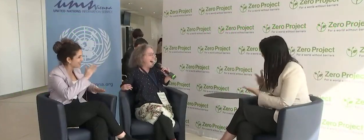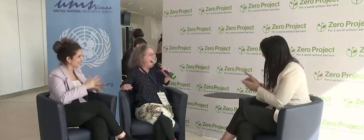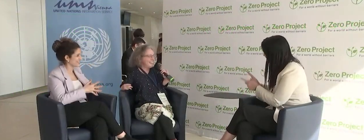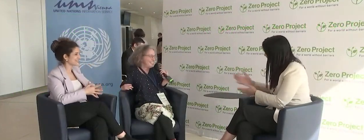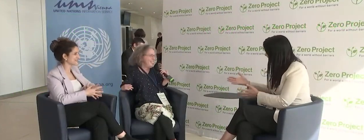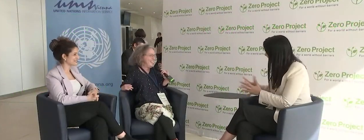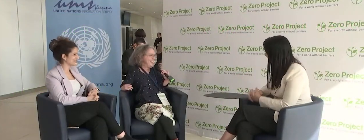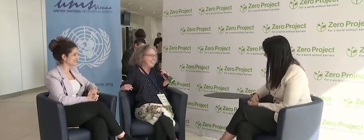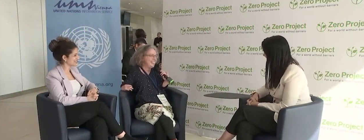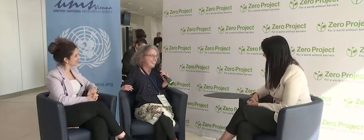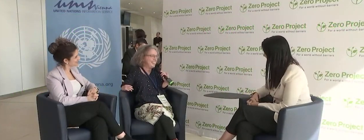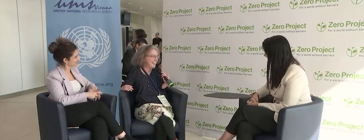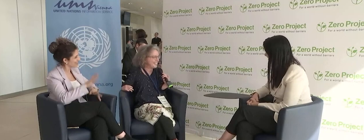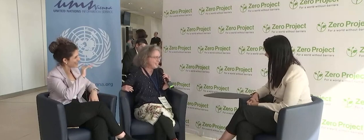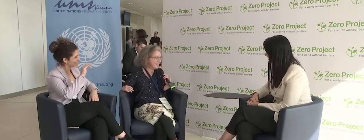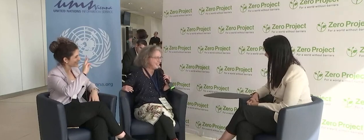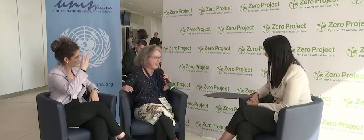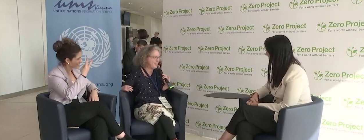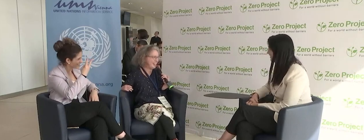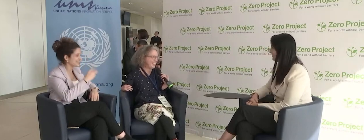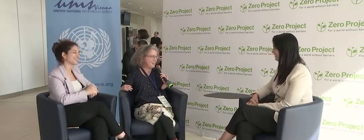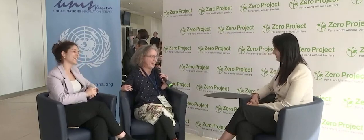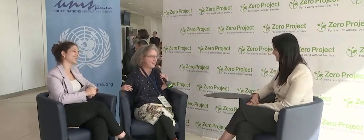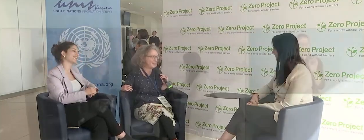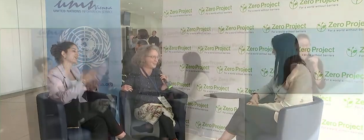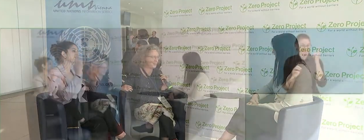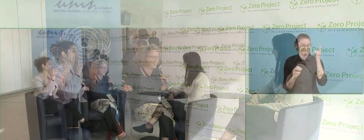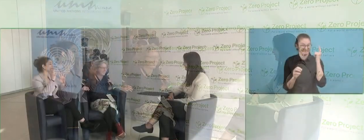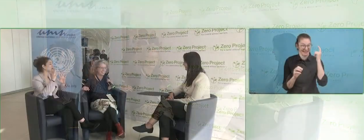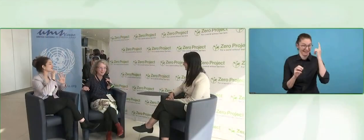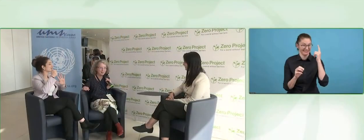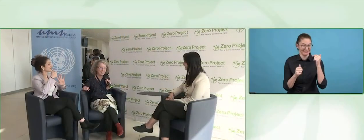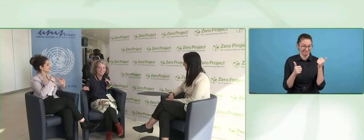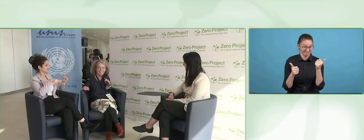Nice to meet you, and finally, we have the possibility to meet.